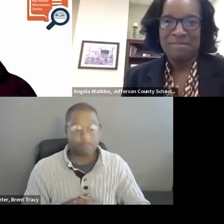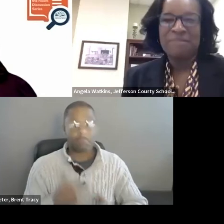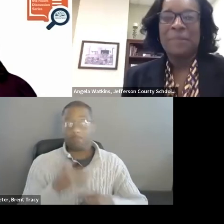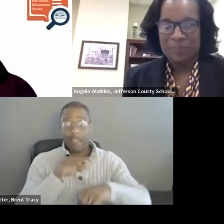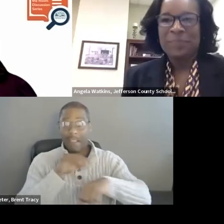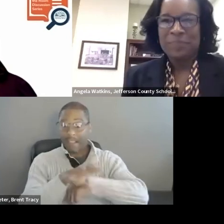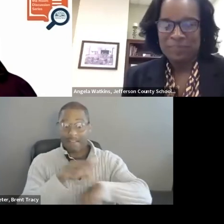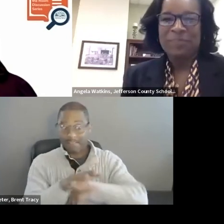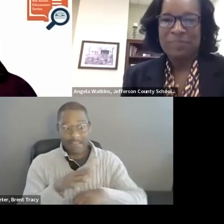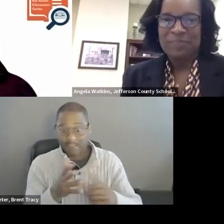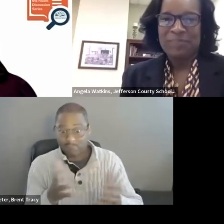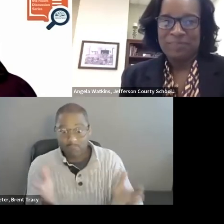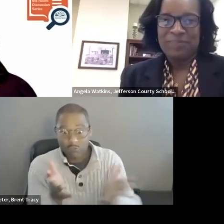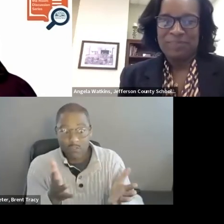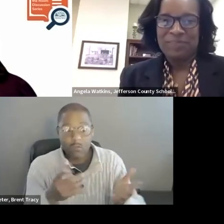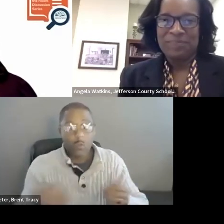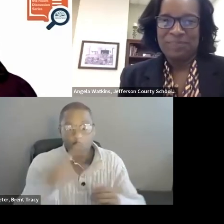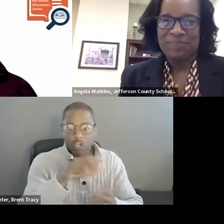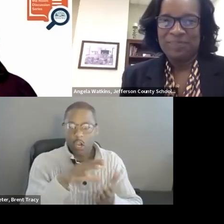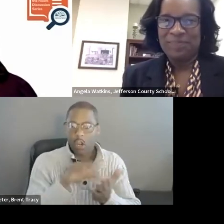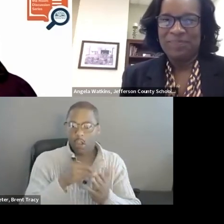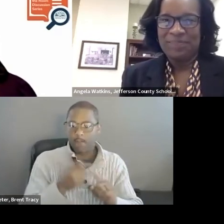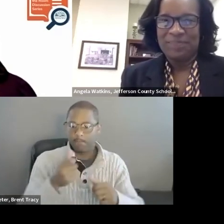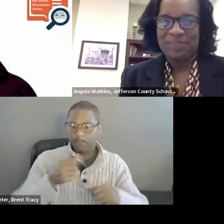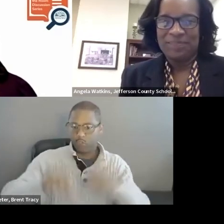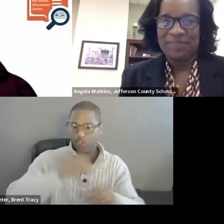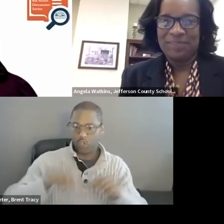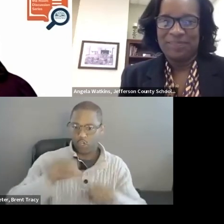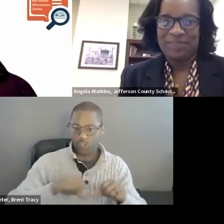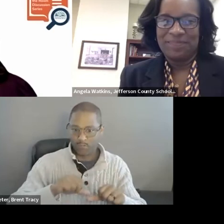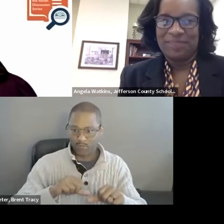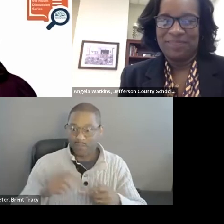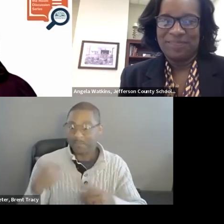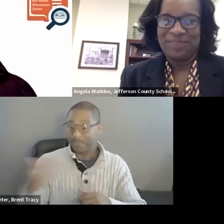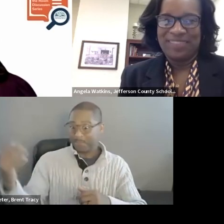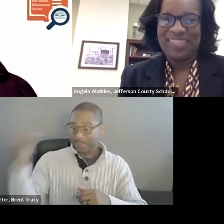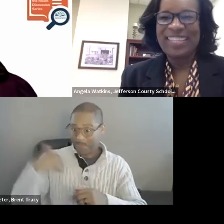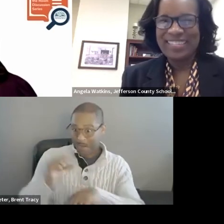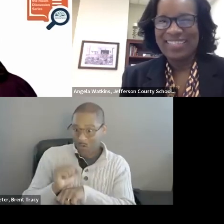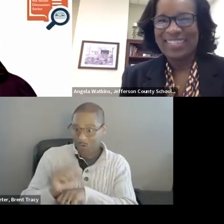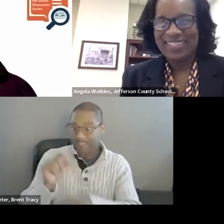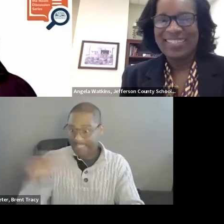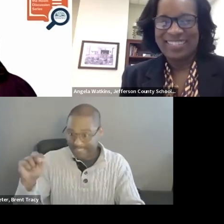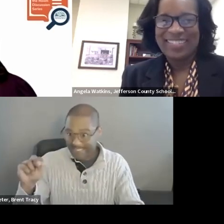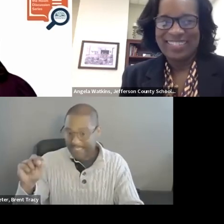I remember in Tennessee when I worked at the State asking Alabama and Mississippi and reaching